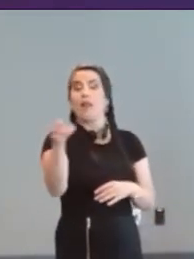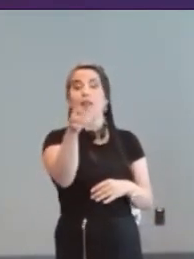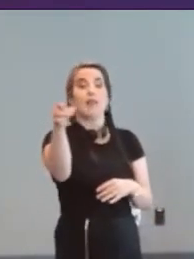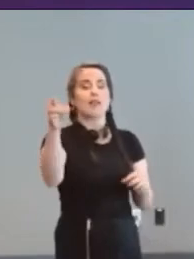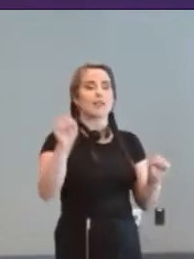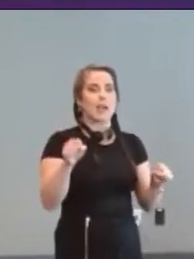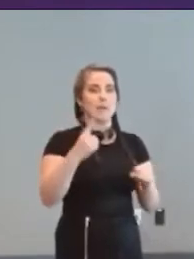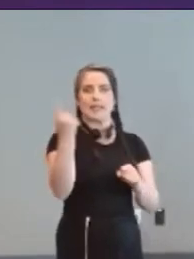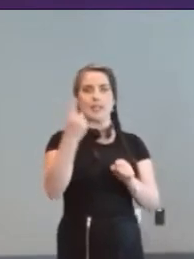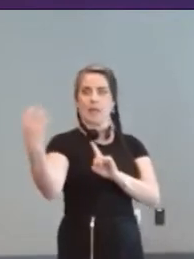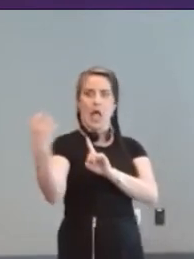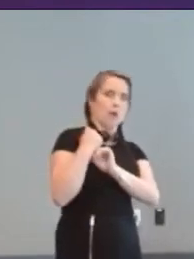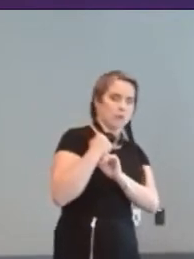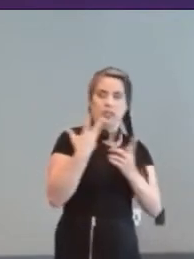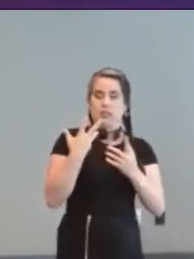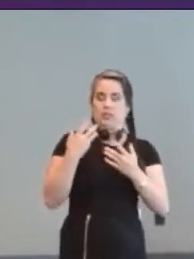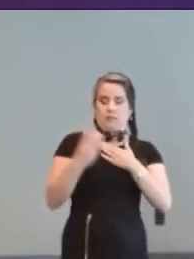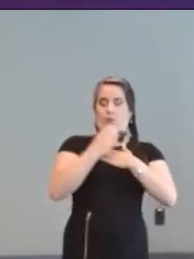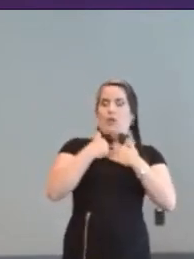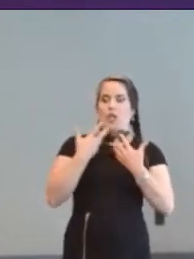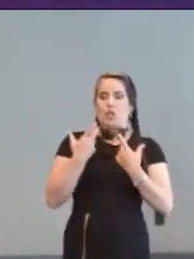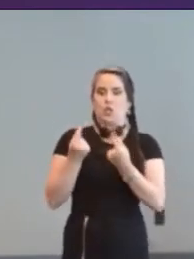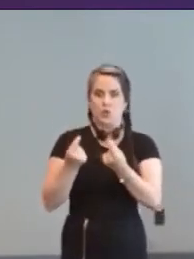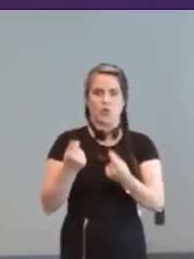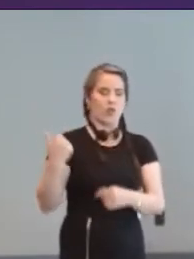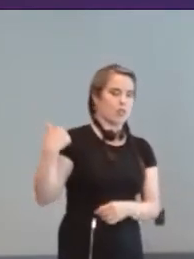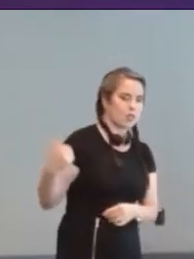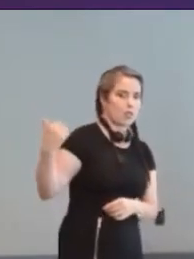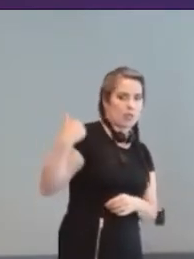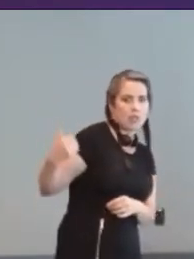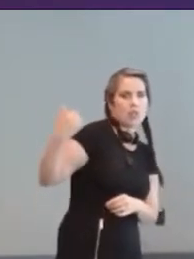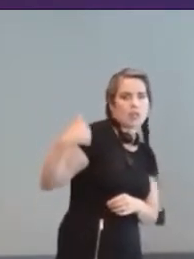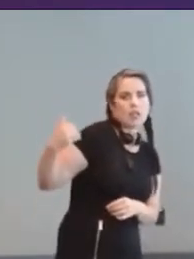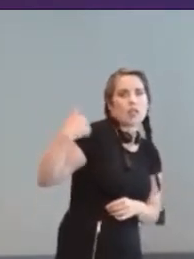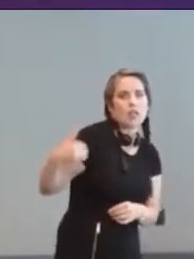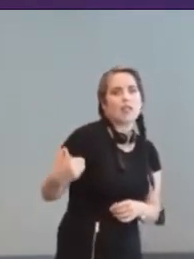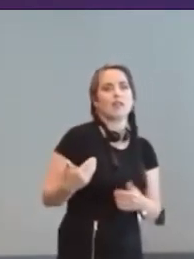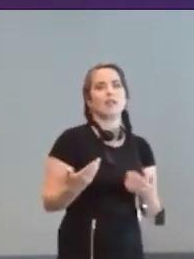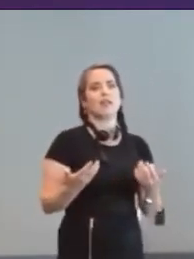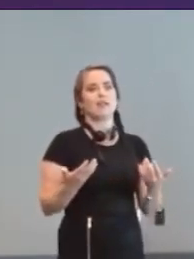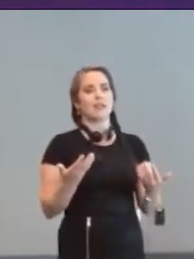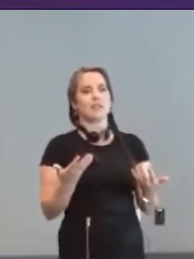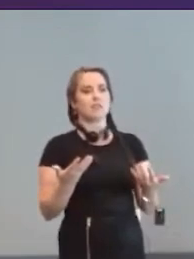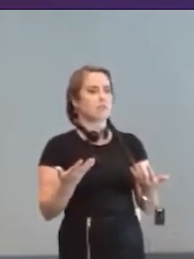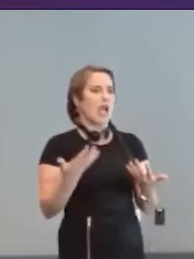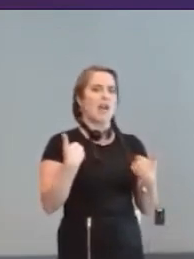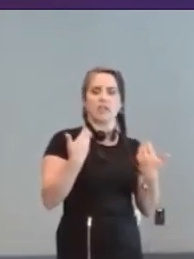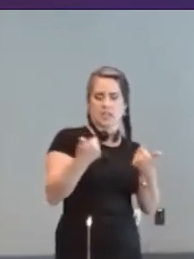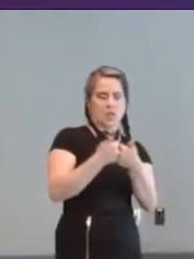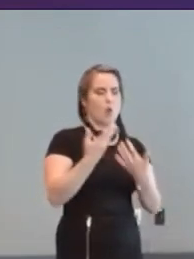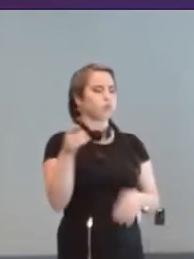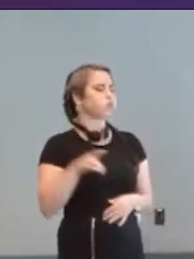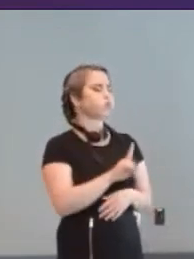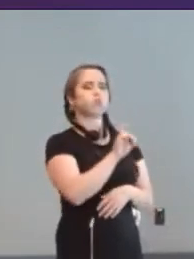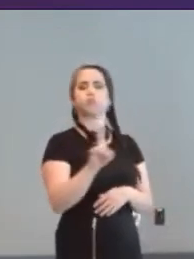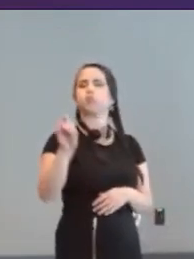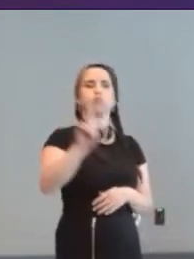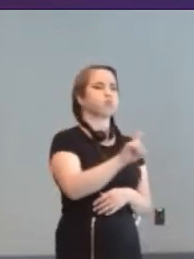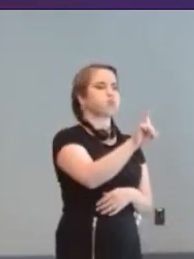attack you or force you to do something or someone would be nagging you be nice just to dial it down and just explore in a game just those elements I'd love to see a bit more of